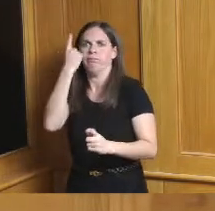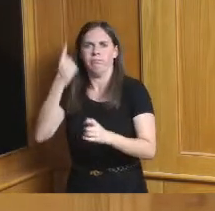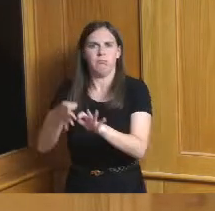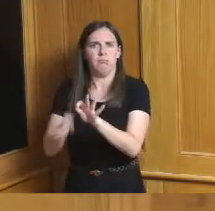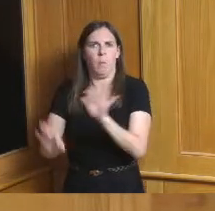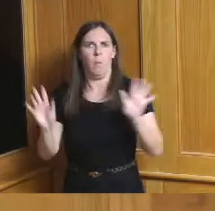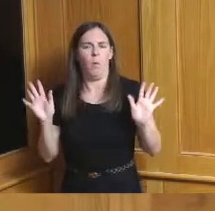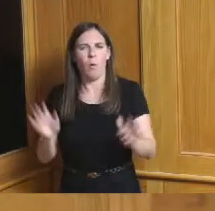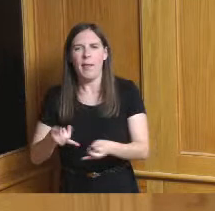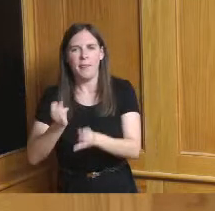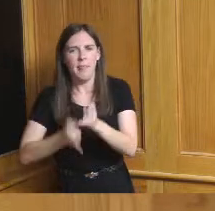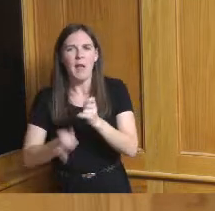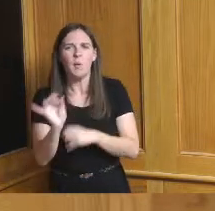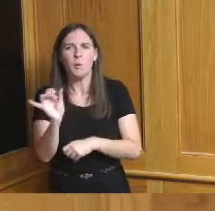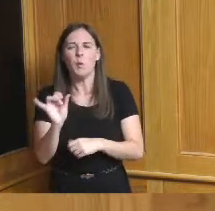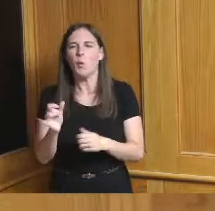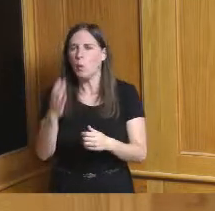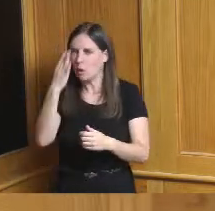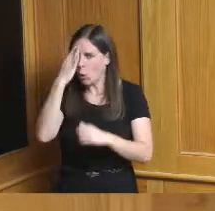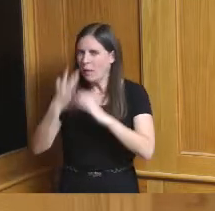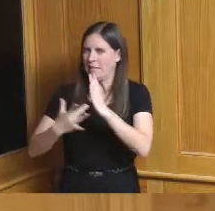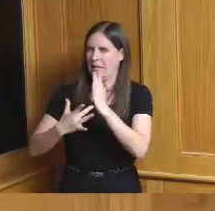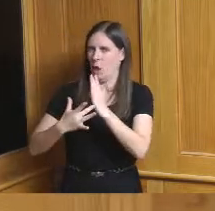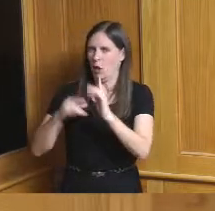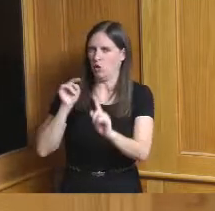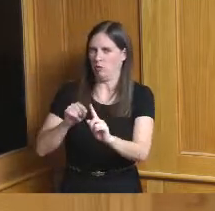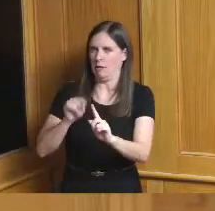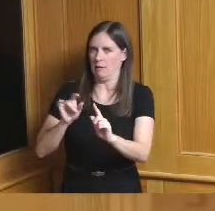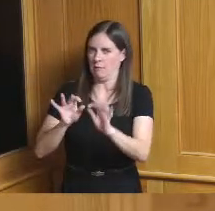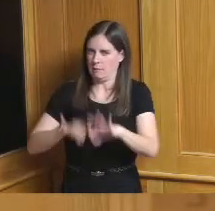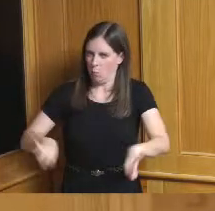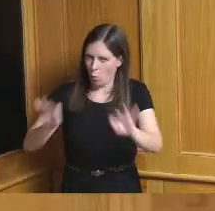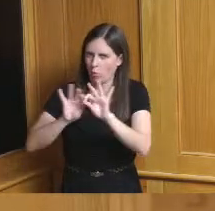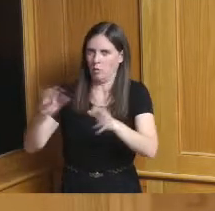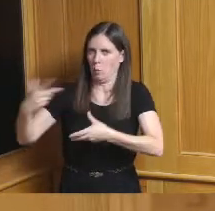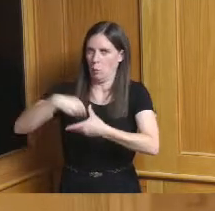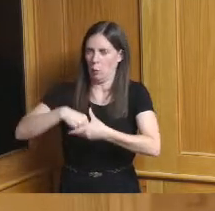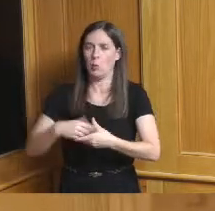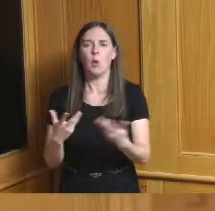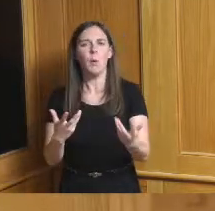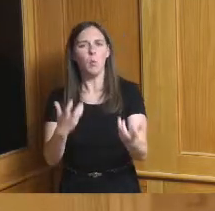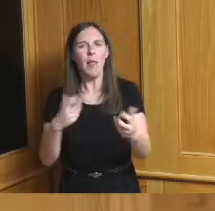I want to make sure technology is included into this we want to be a smart county we're